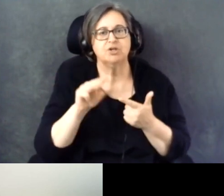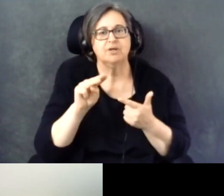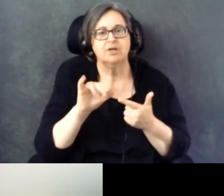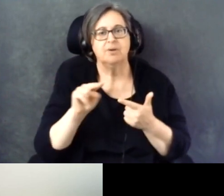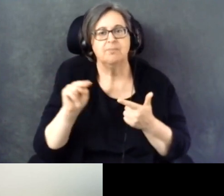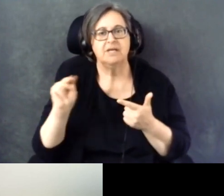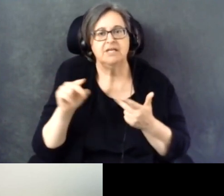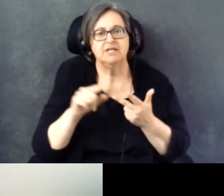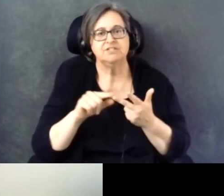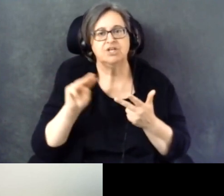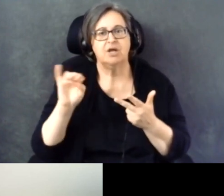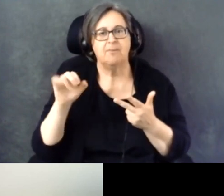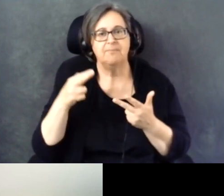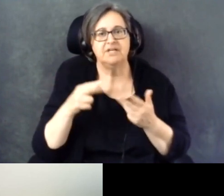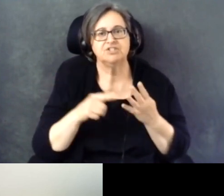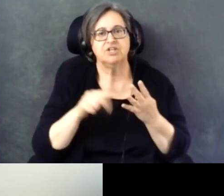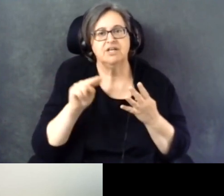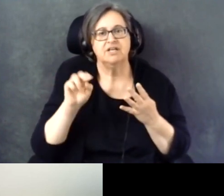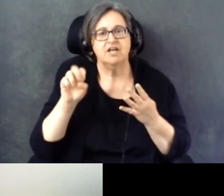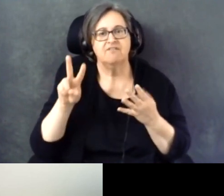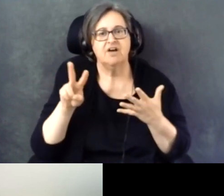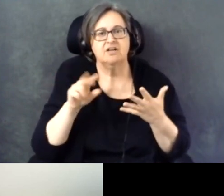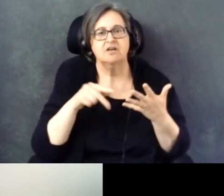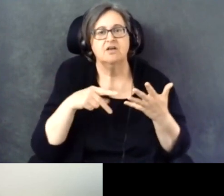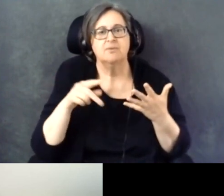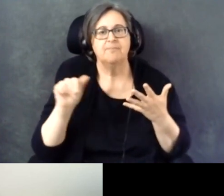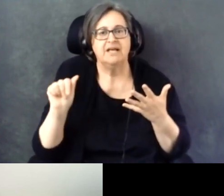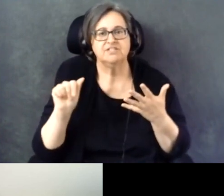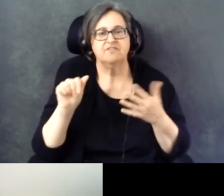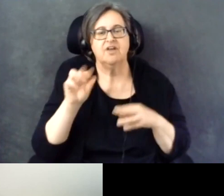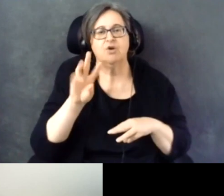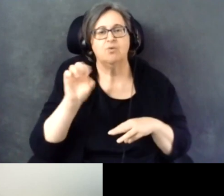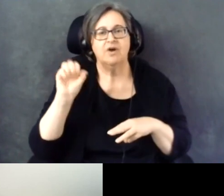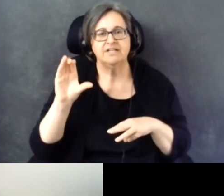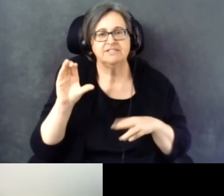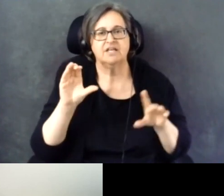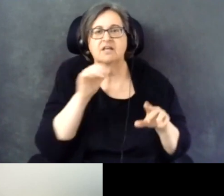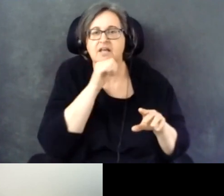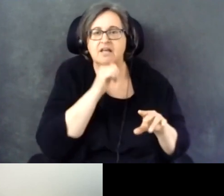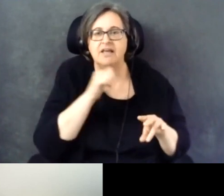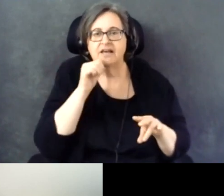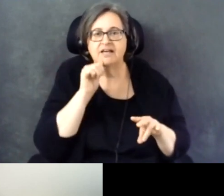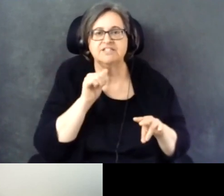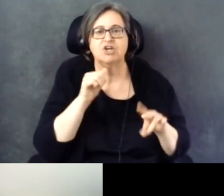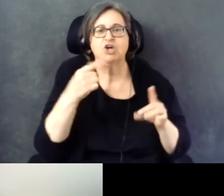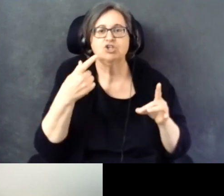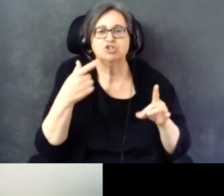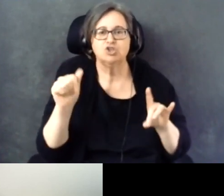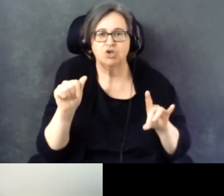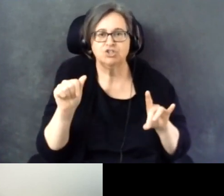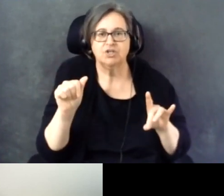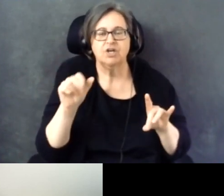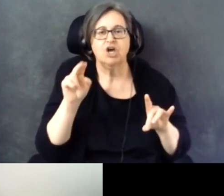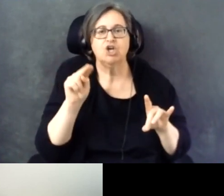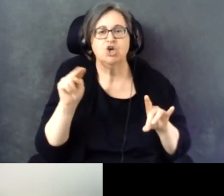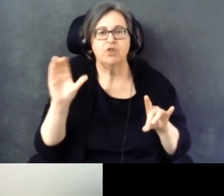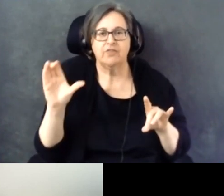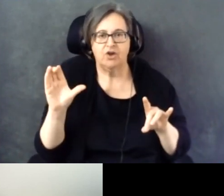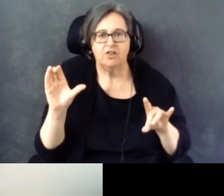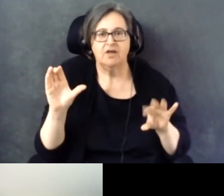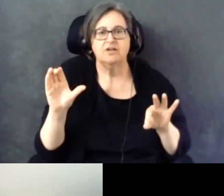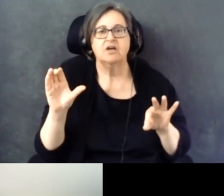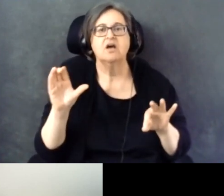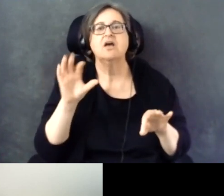Wisconsin, Arizona, Georgia, North Carolina, Florida, and Texas.